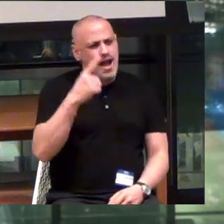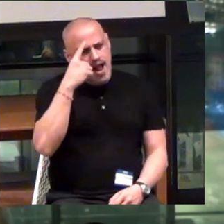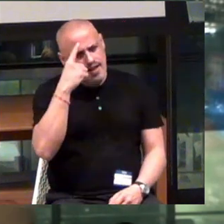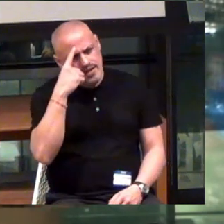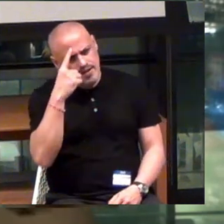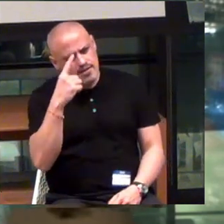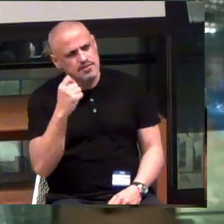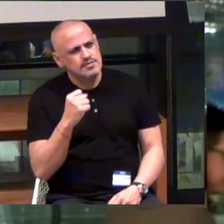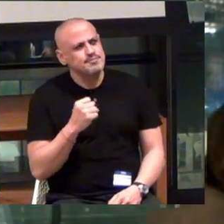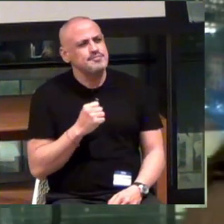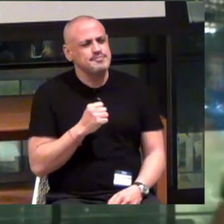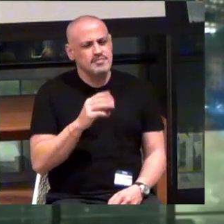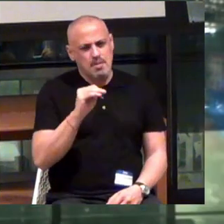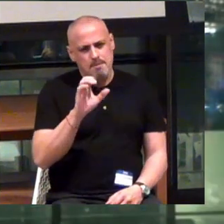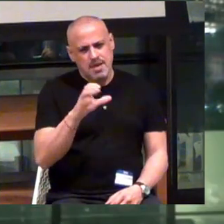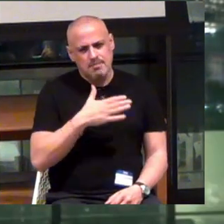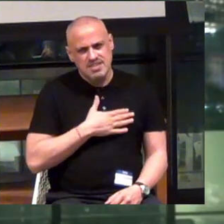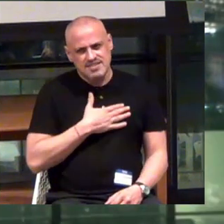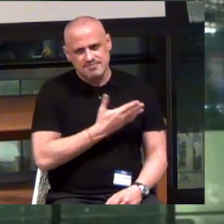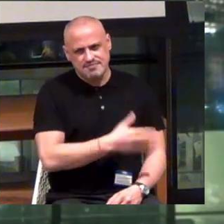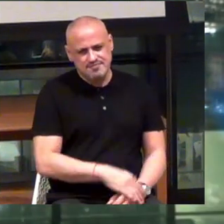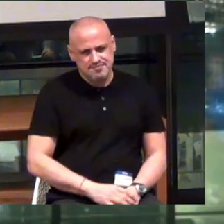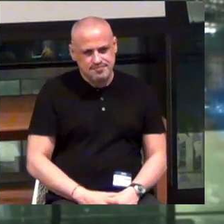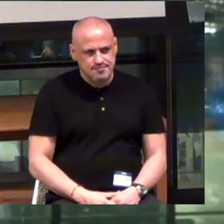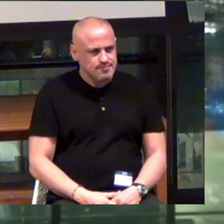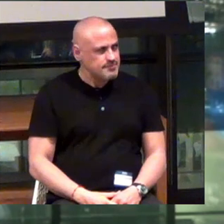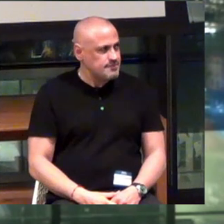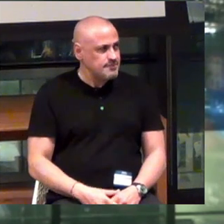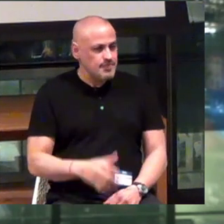Do you have one?